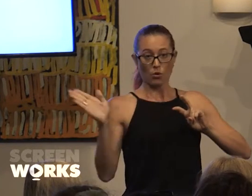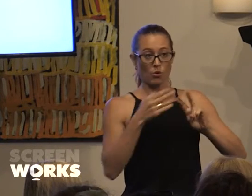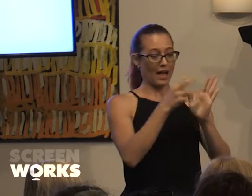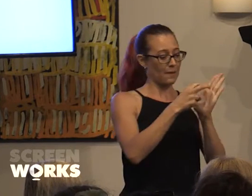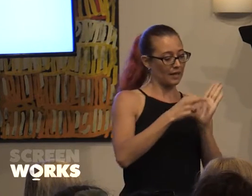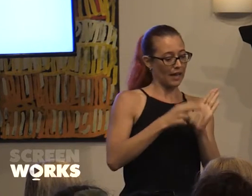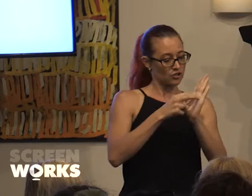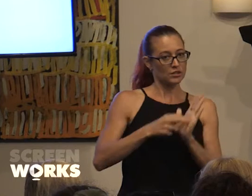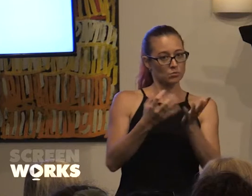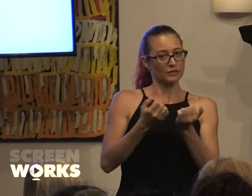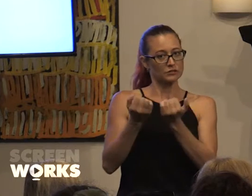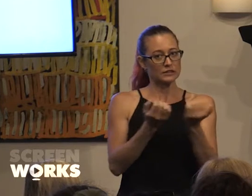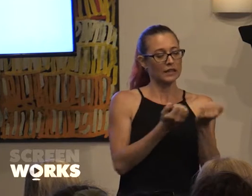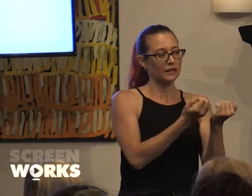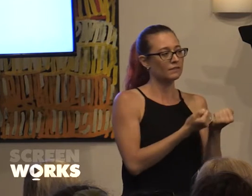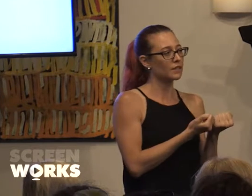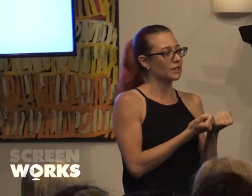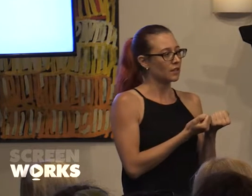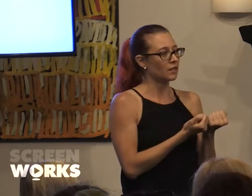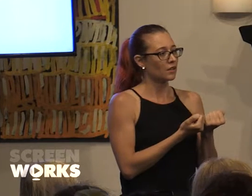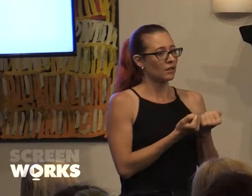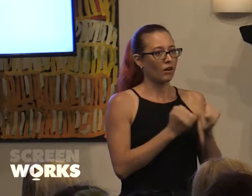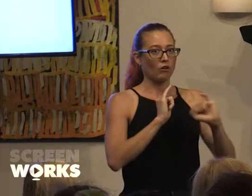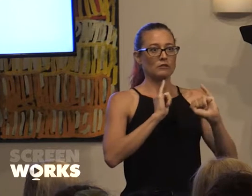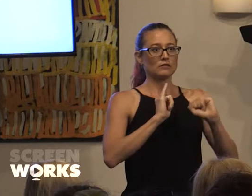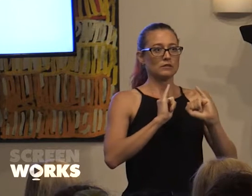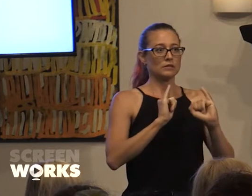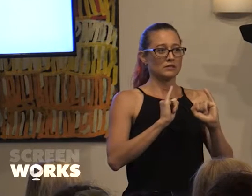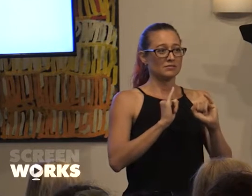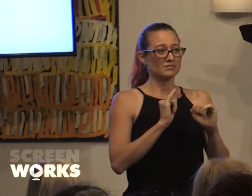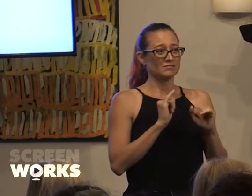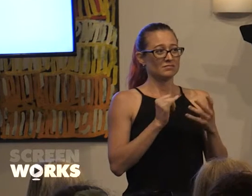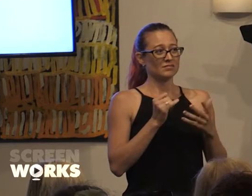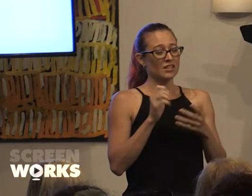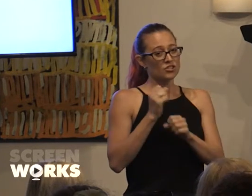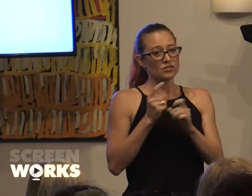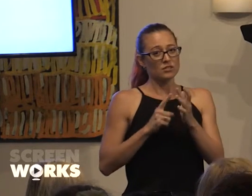we'd got and horrifically, despite what Gill was saying, you know roughly fifty